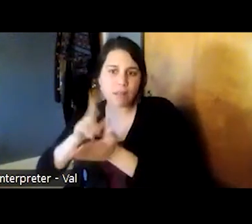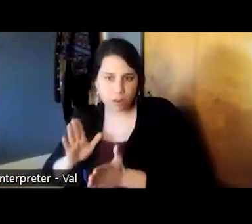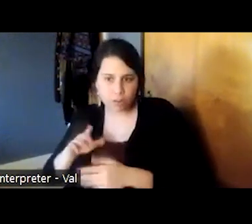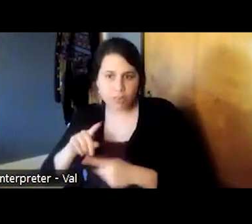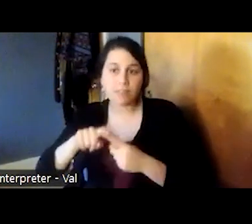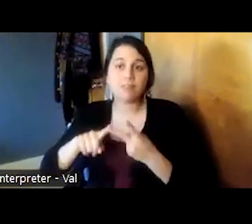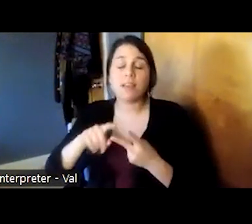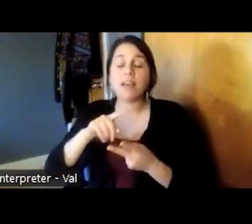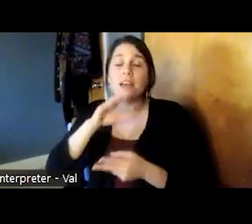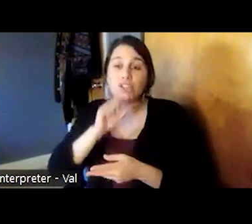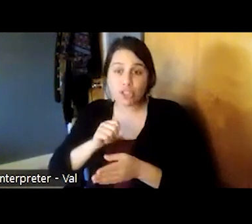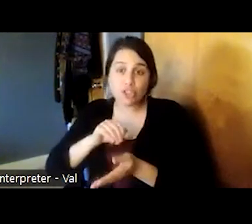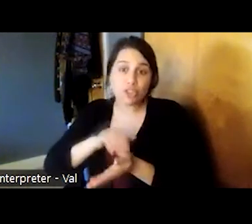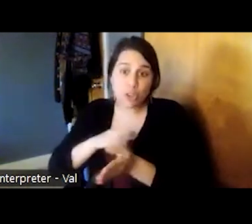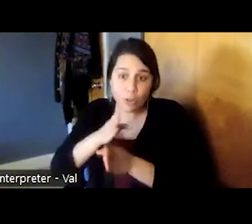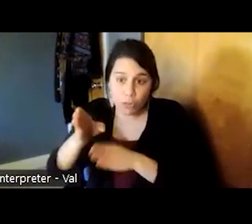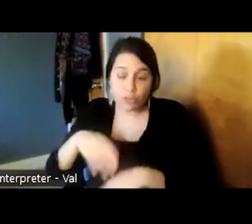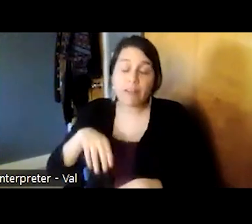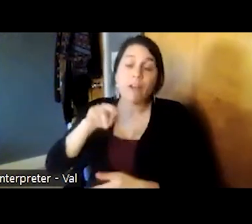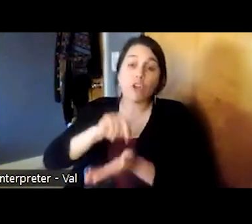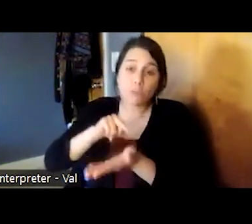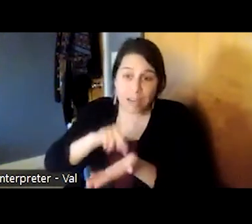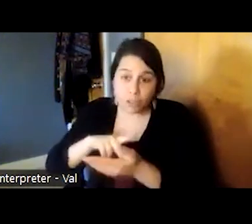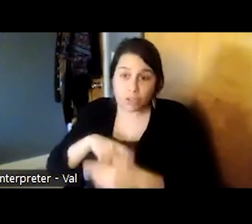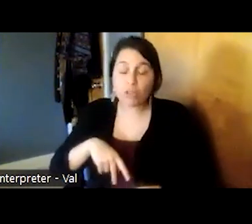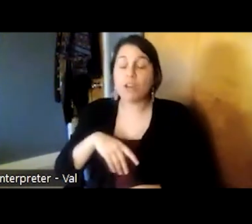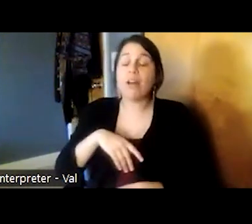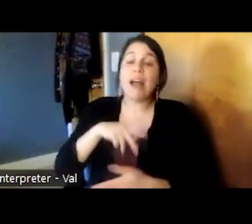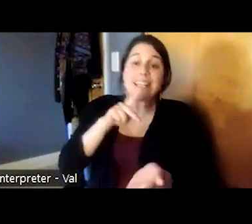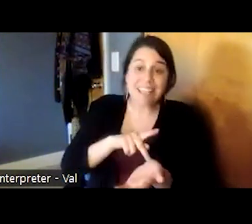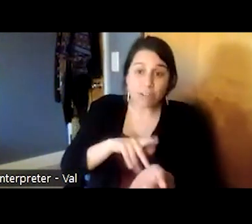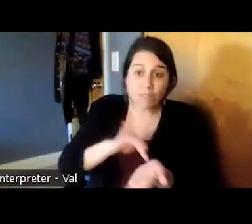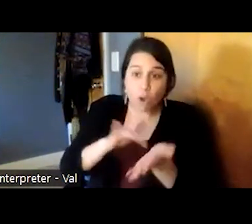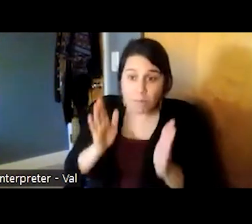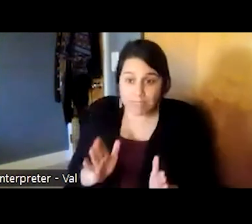geriatric nurse practitioner psychiatric pharmacist therapist and a representative